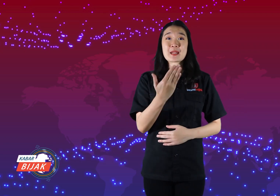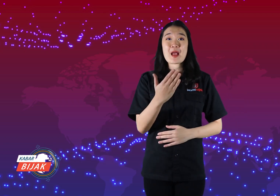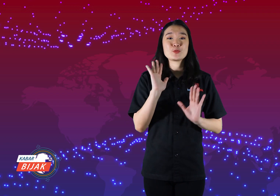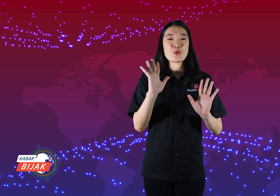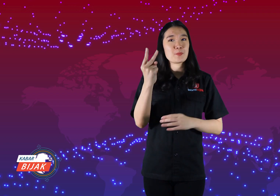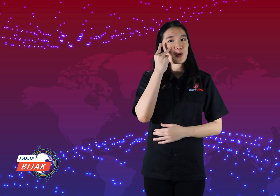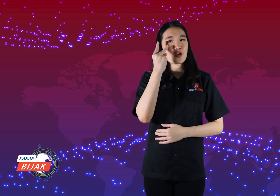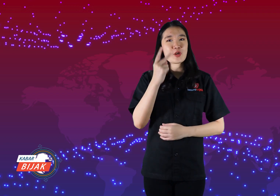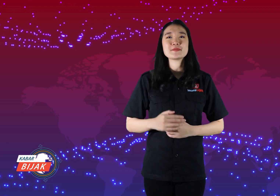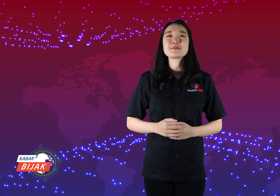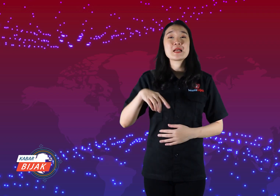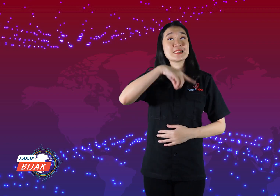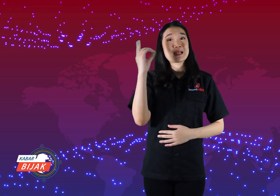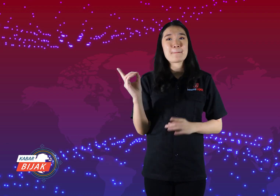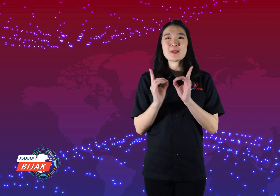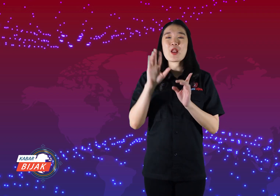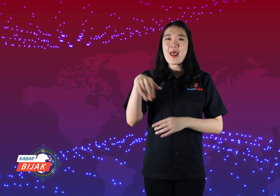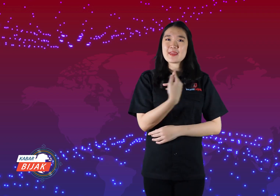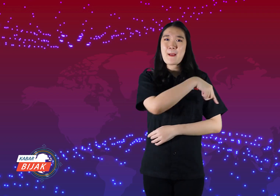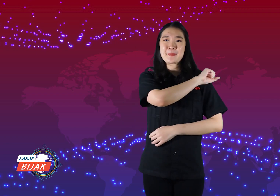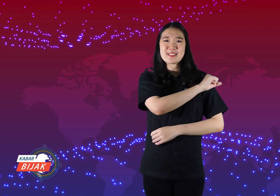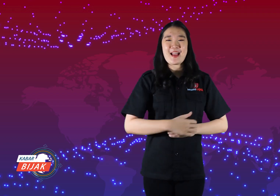Thank you for watching see you again in KamiBijak